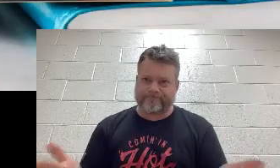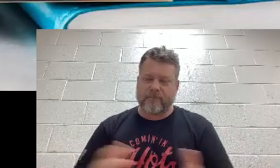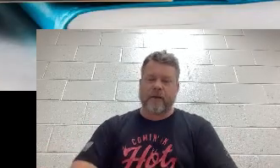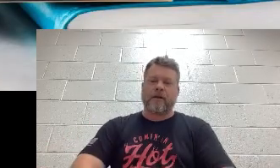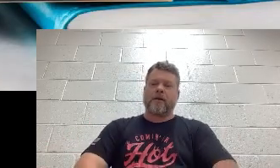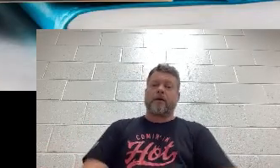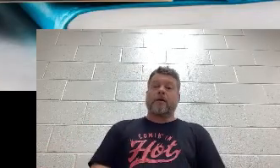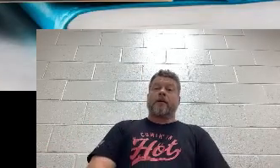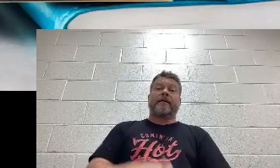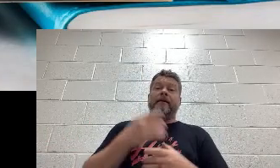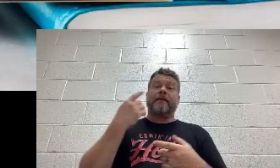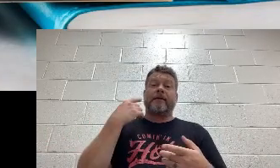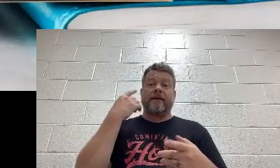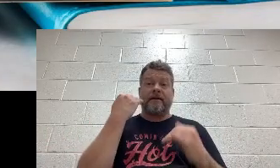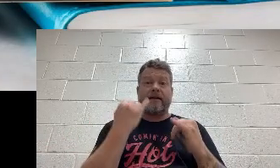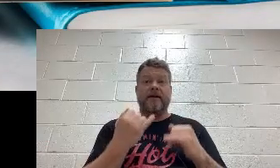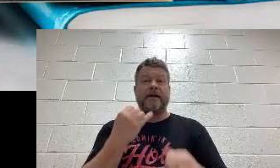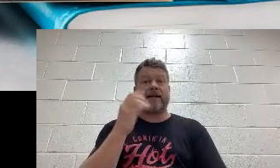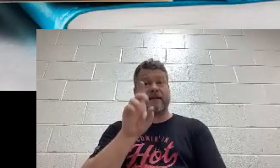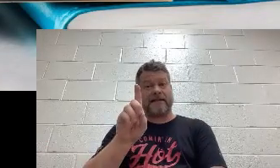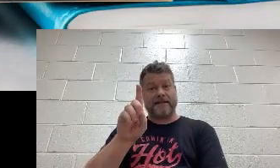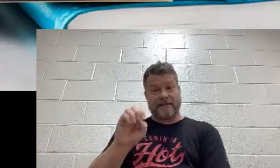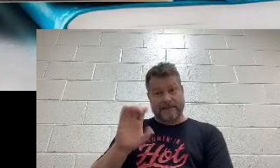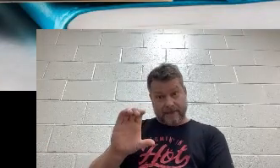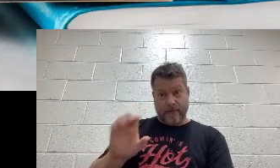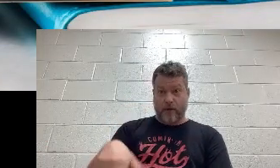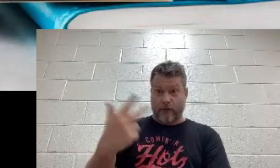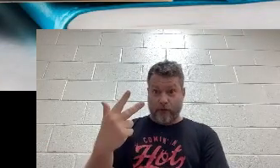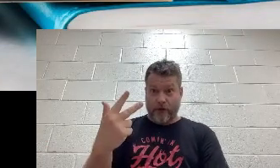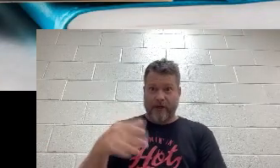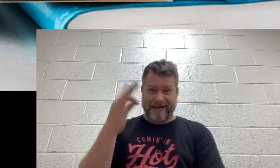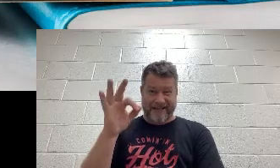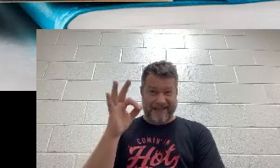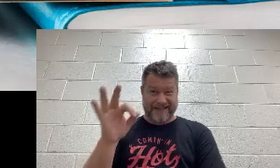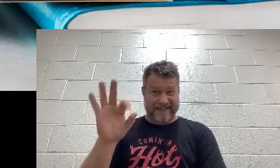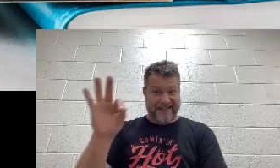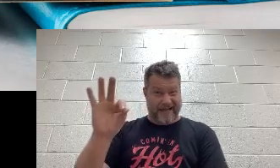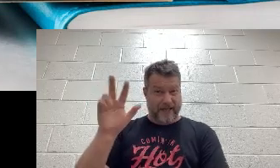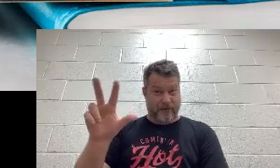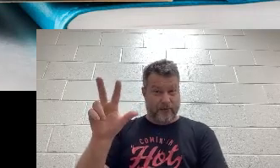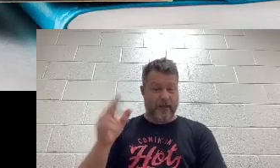and finally on December 3rd, 1993 Britain's Princess Diana announced that she was stepping